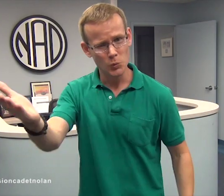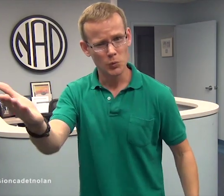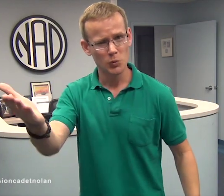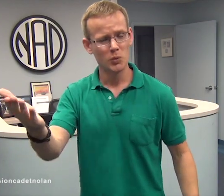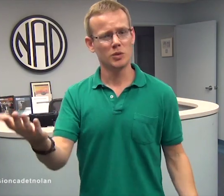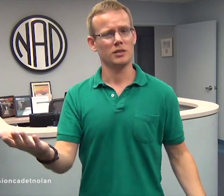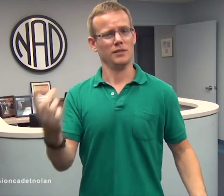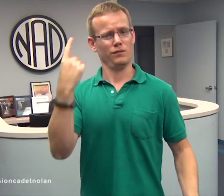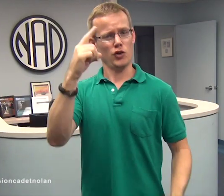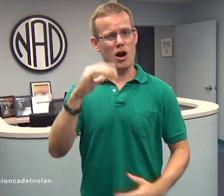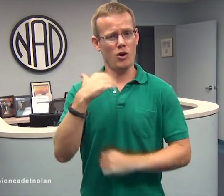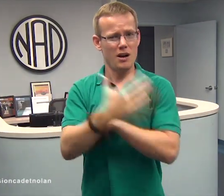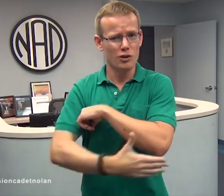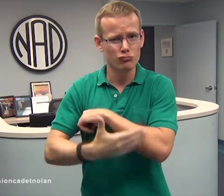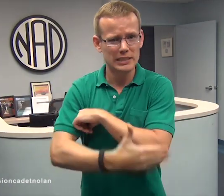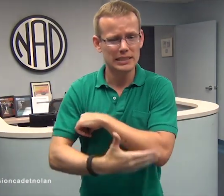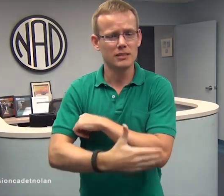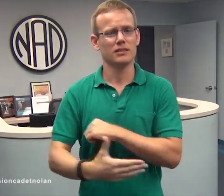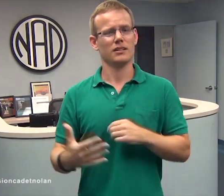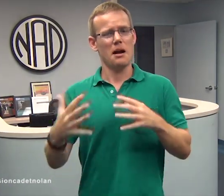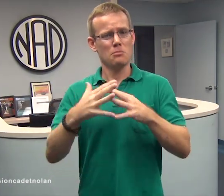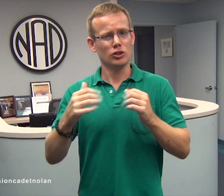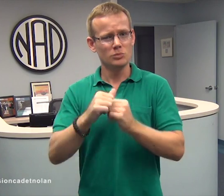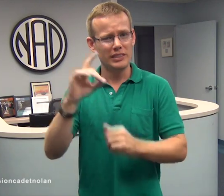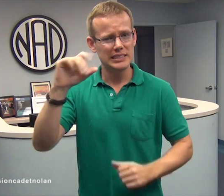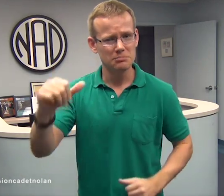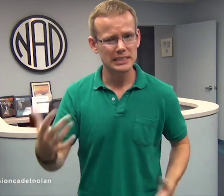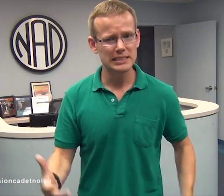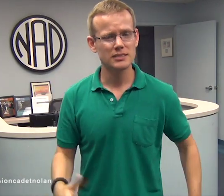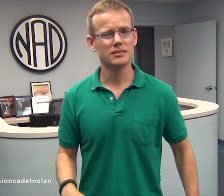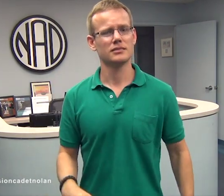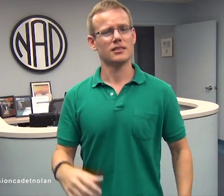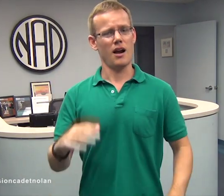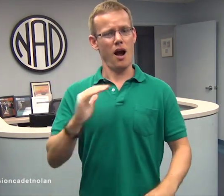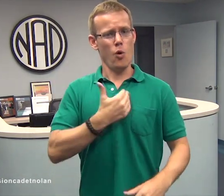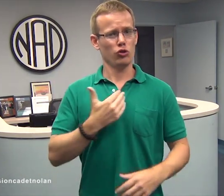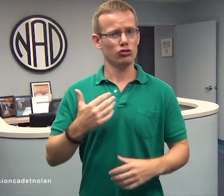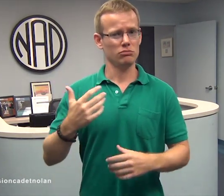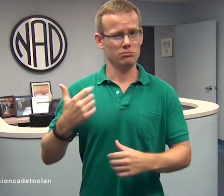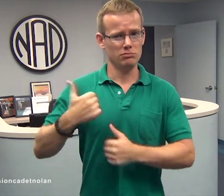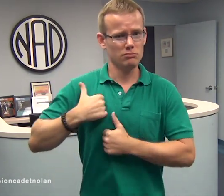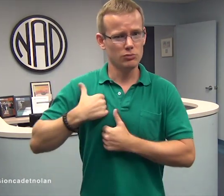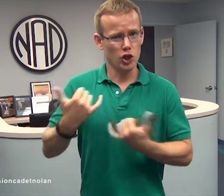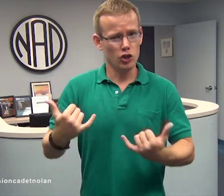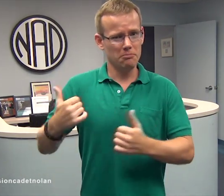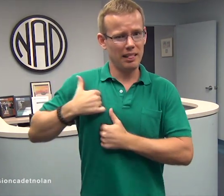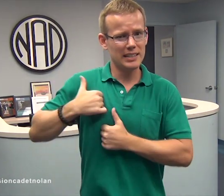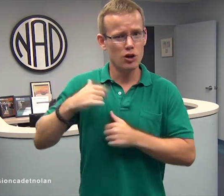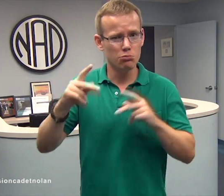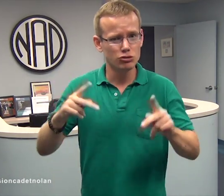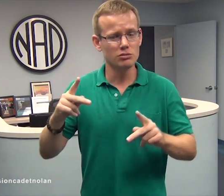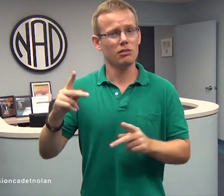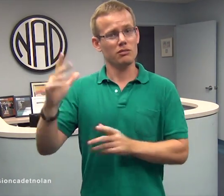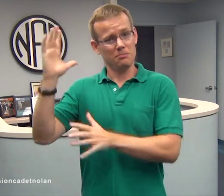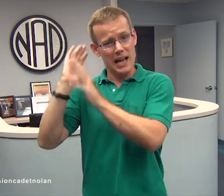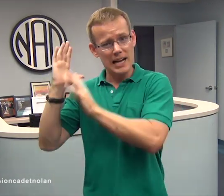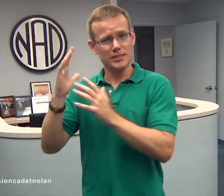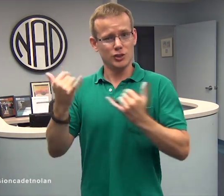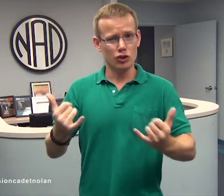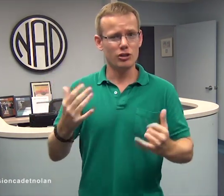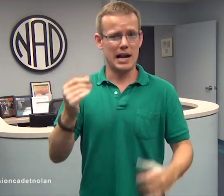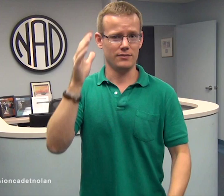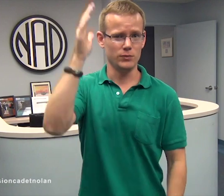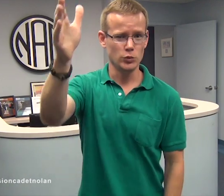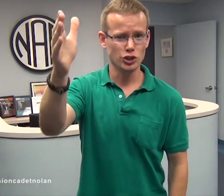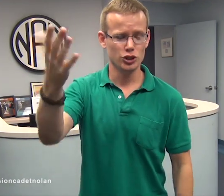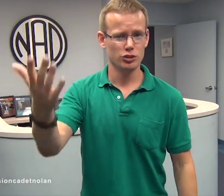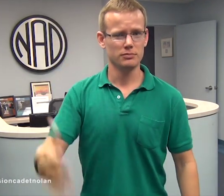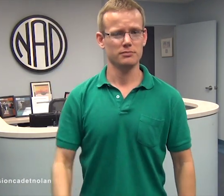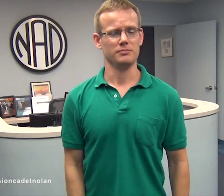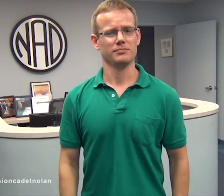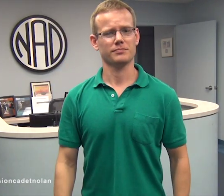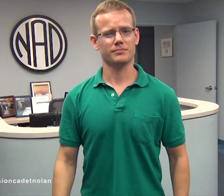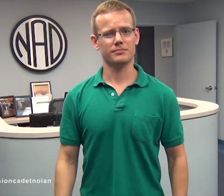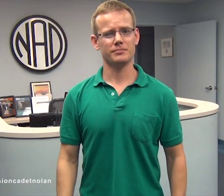You! For our Country, Americans with disabilities, and for our past, present, and future military personnel!